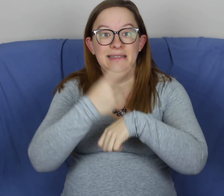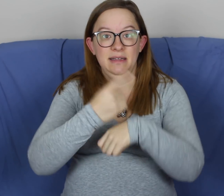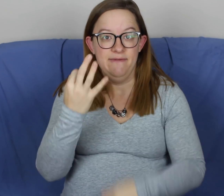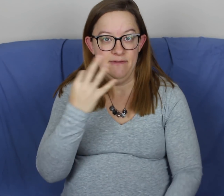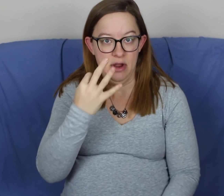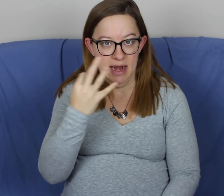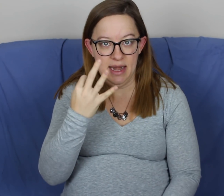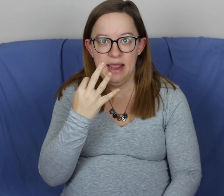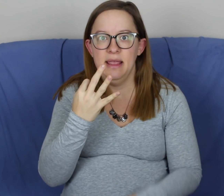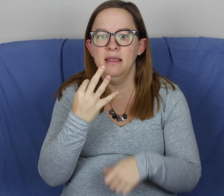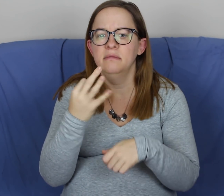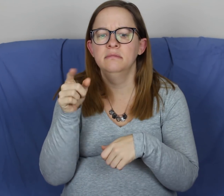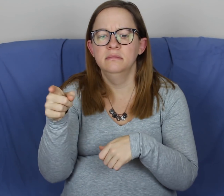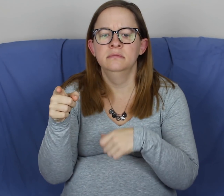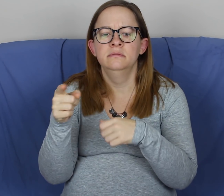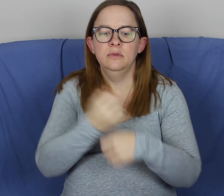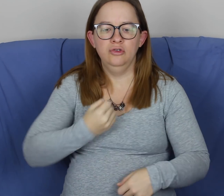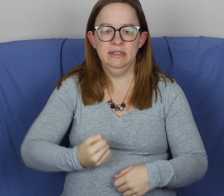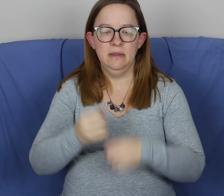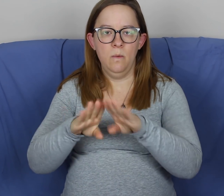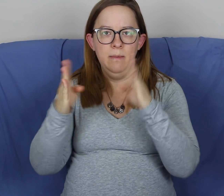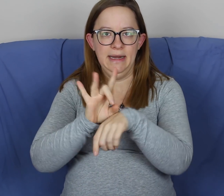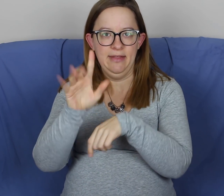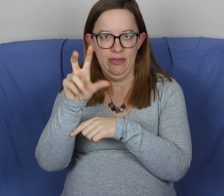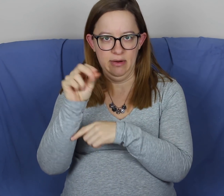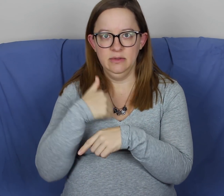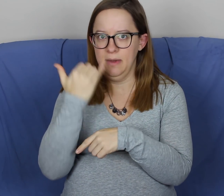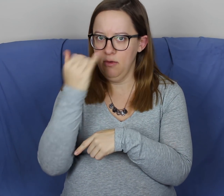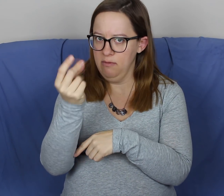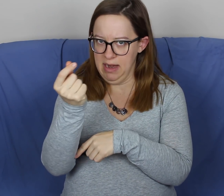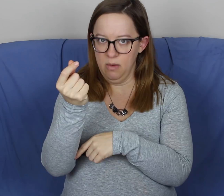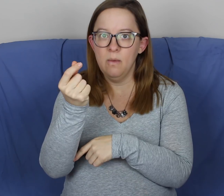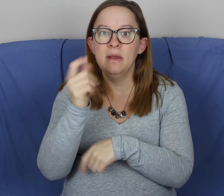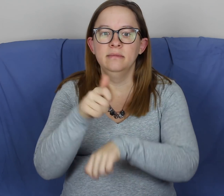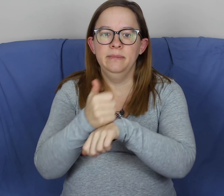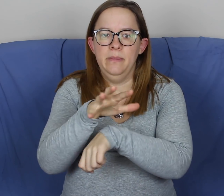Anyways, the next day Friday, the ultrasound place opened at 8:30 so I called right away.